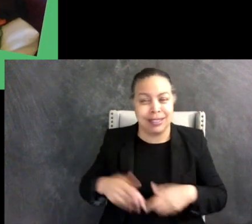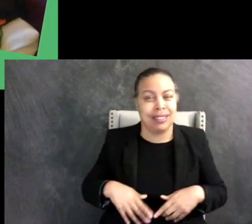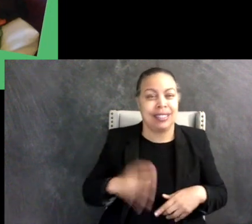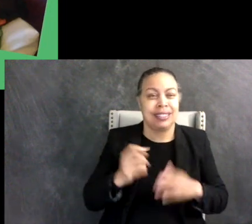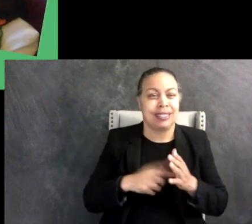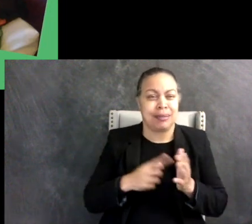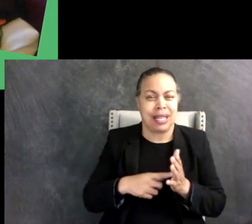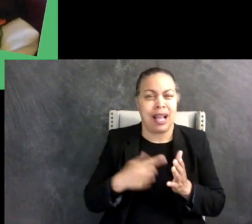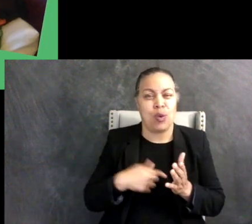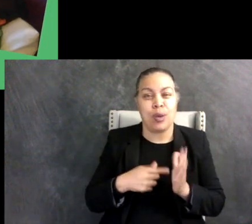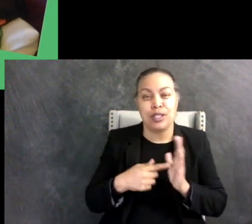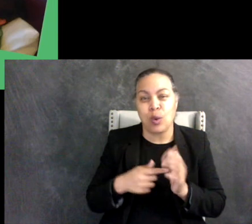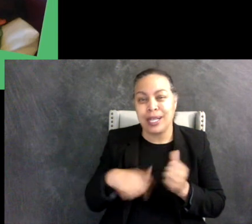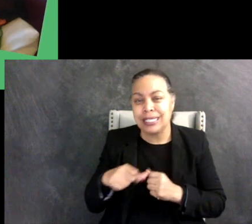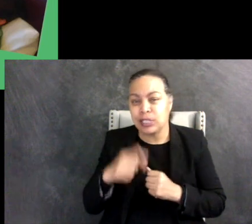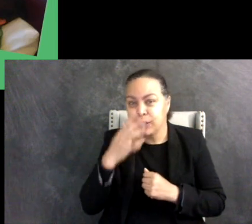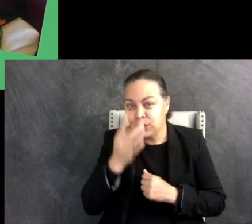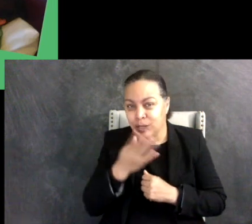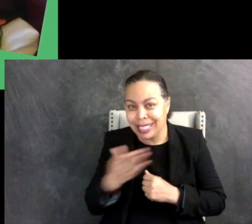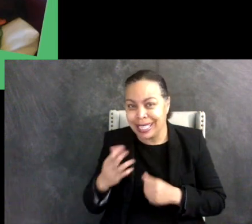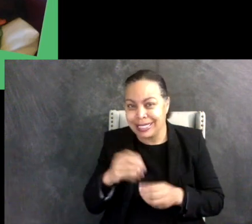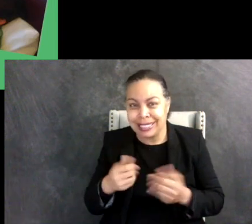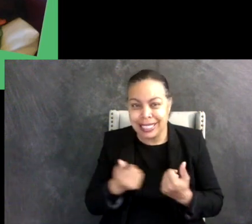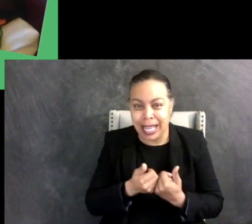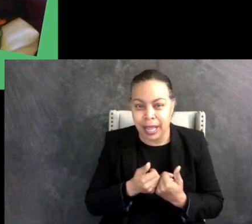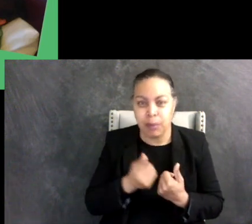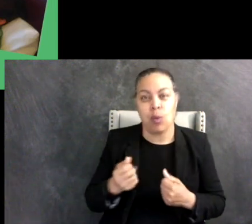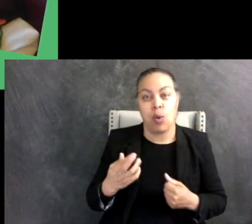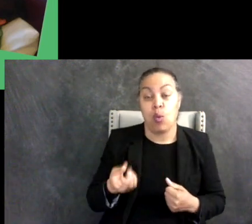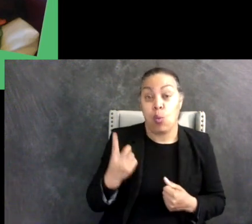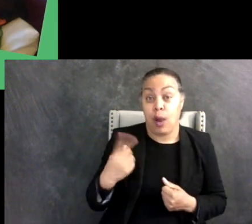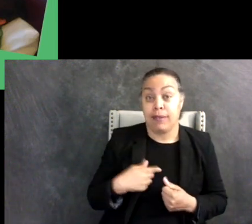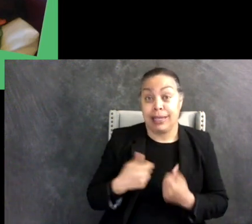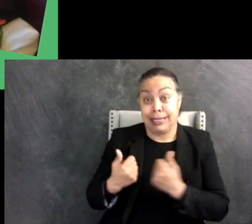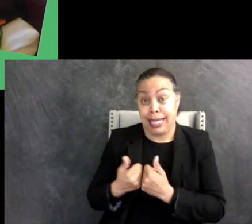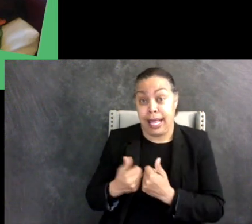are showing each other interesting things in the game or one of us is gaming and the other isn't.